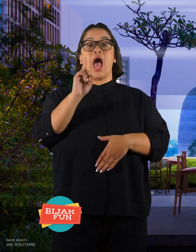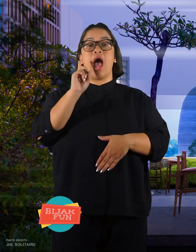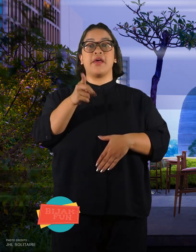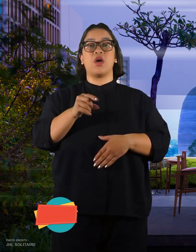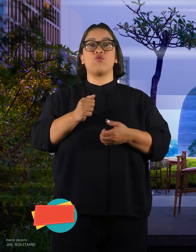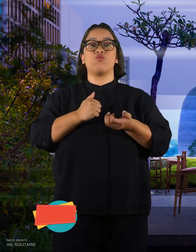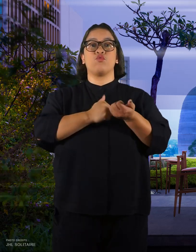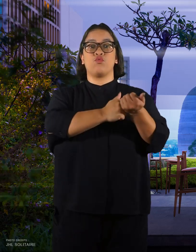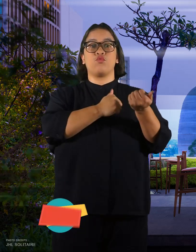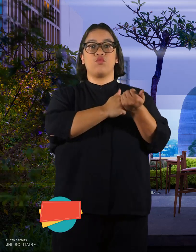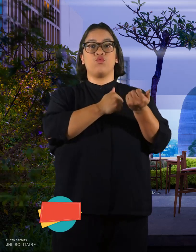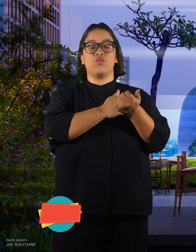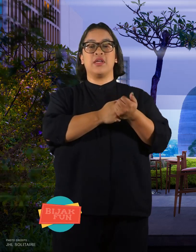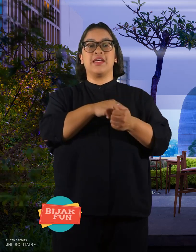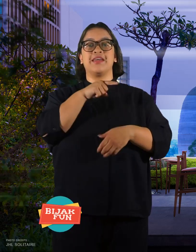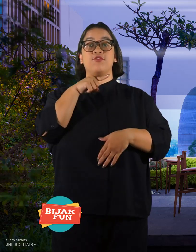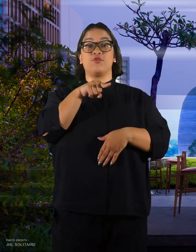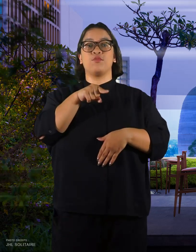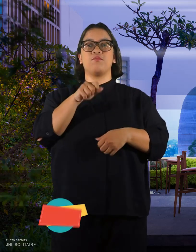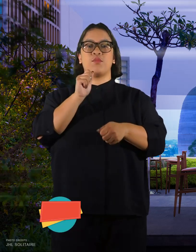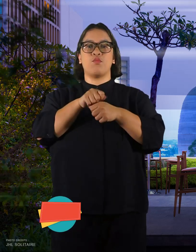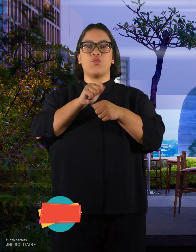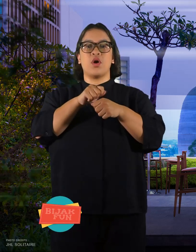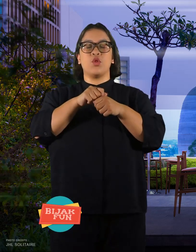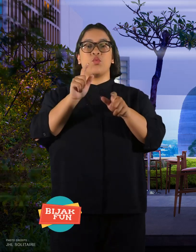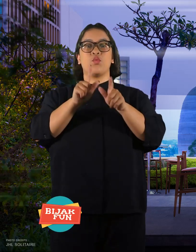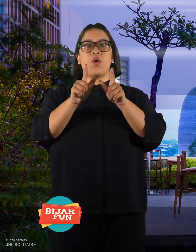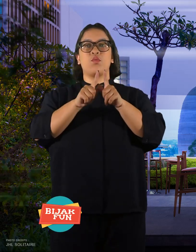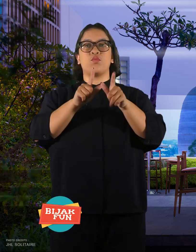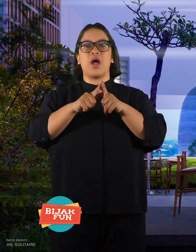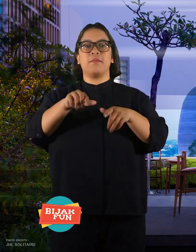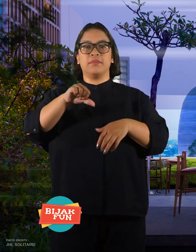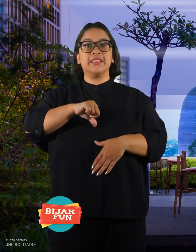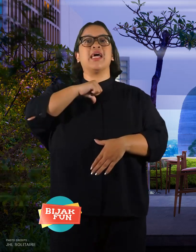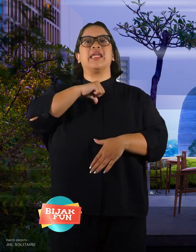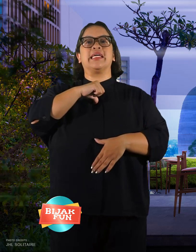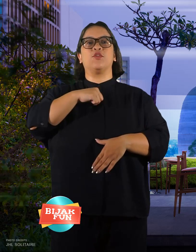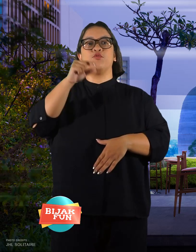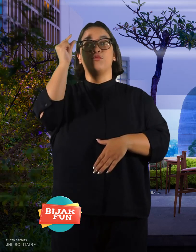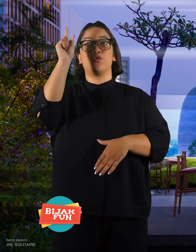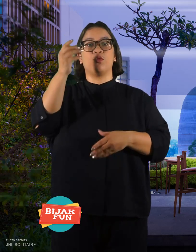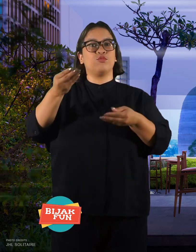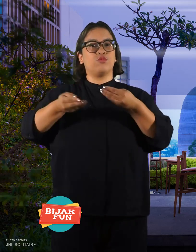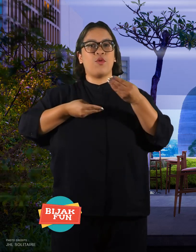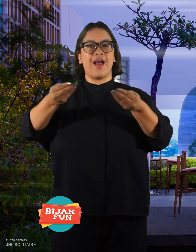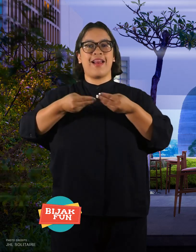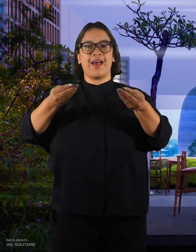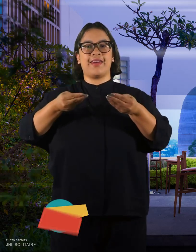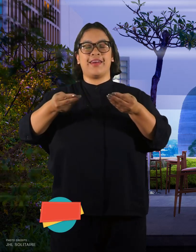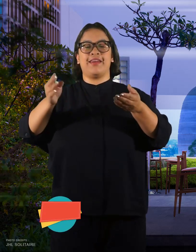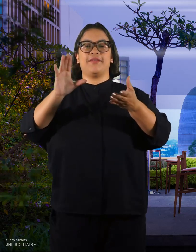which makes Wang feel support and confident to sell.